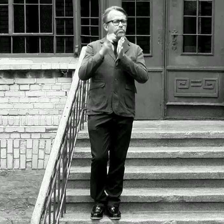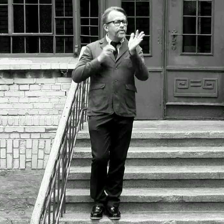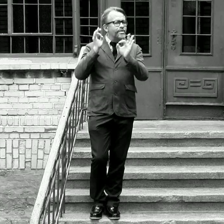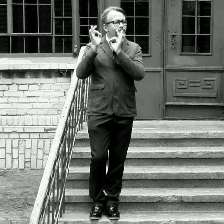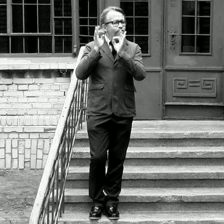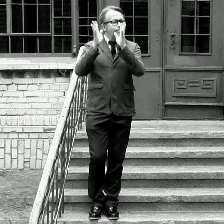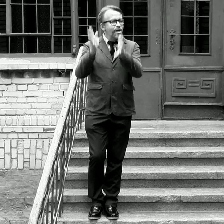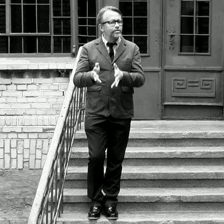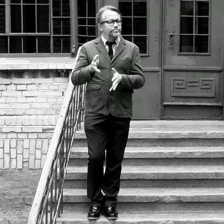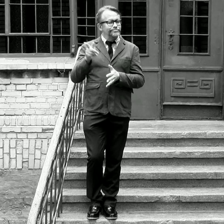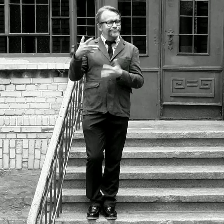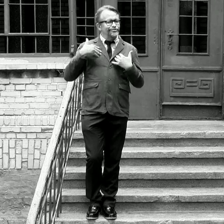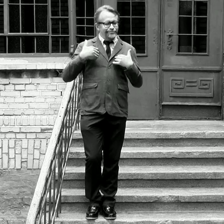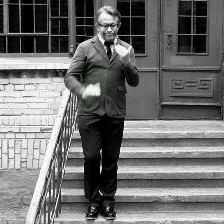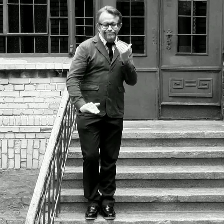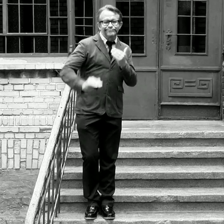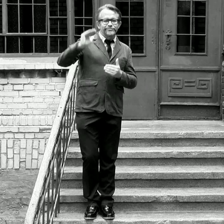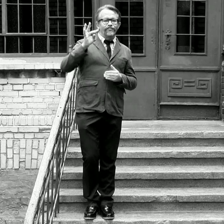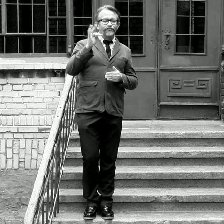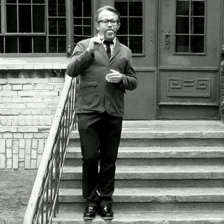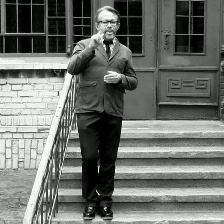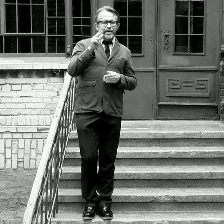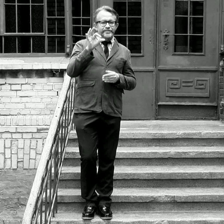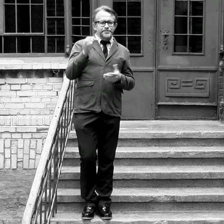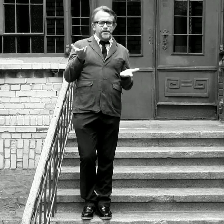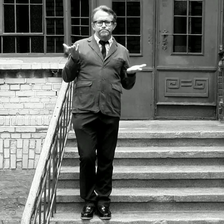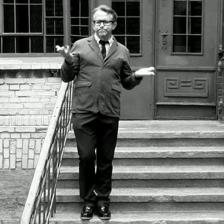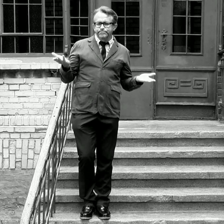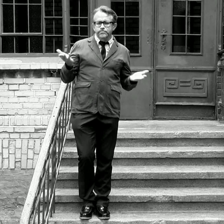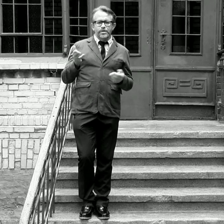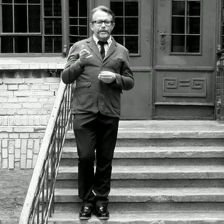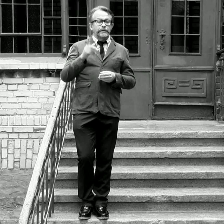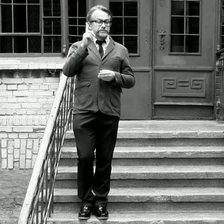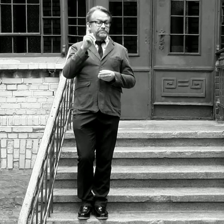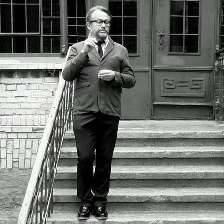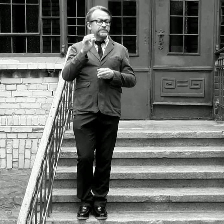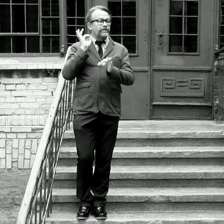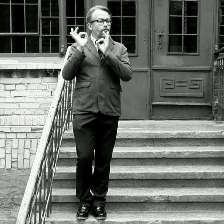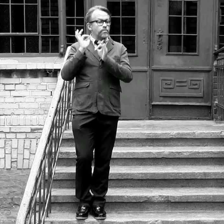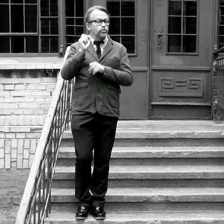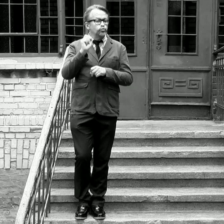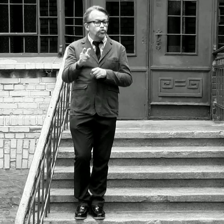Lack of information about his chldhood before going to Deaf Institute of Warsaw.